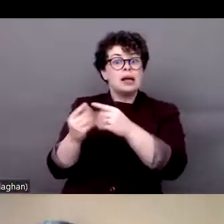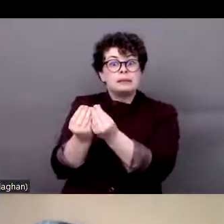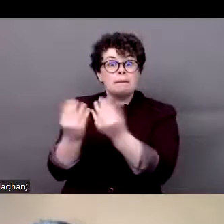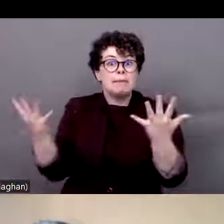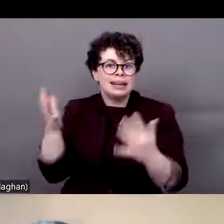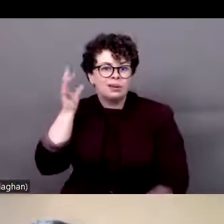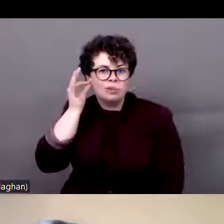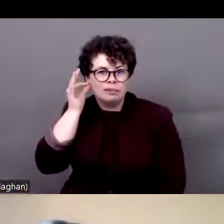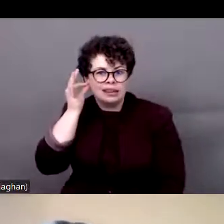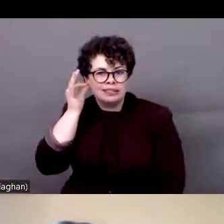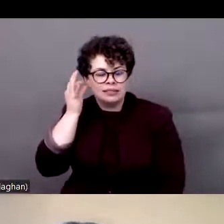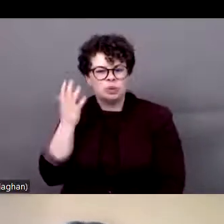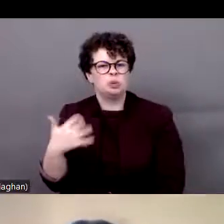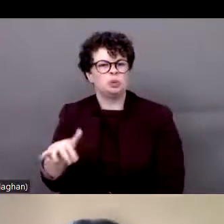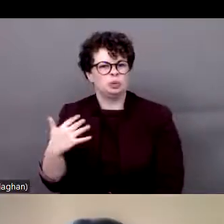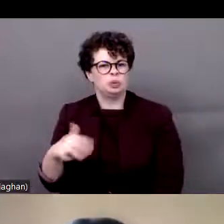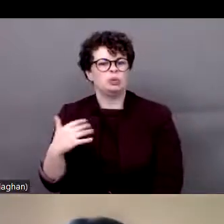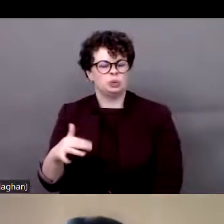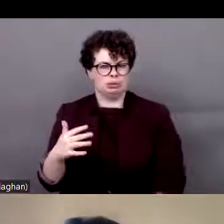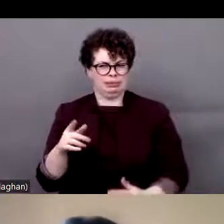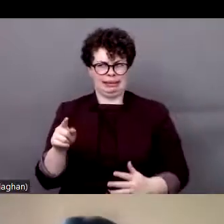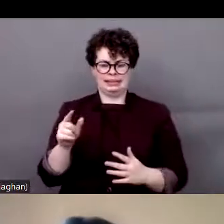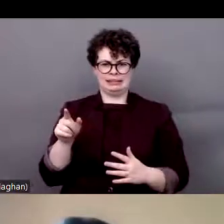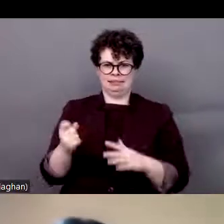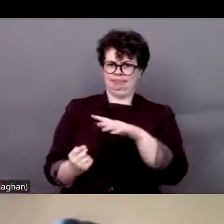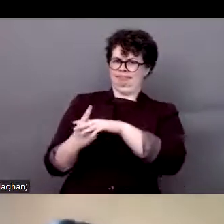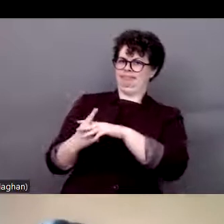regarding this.